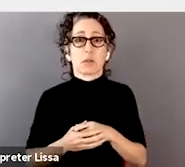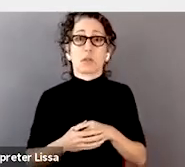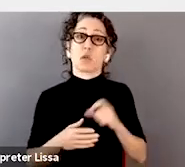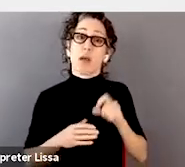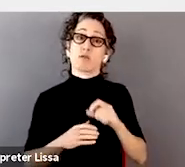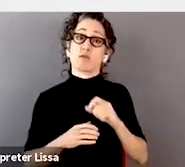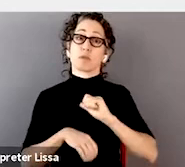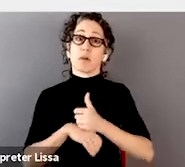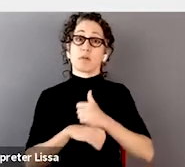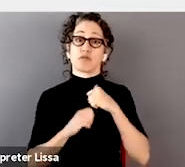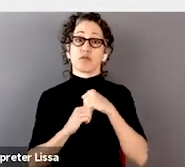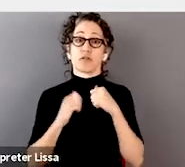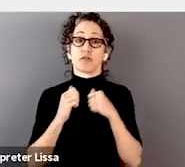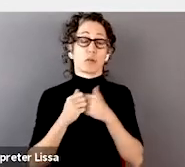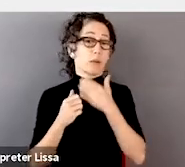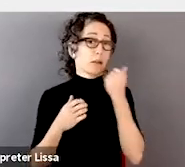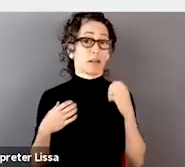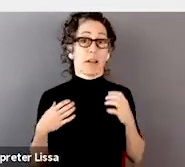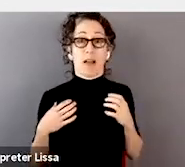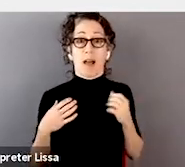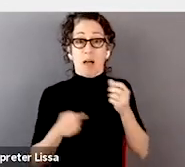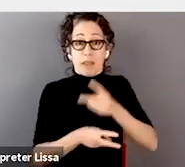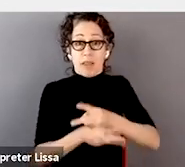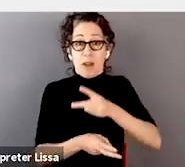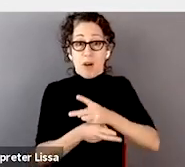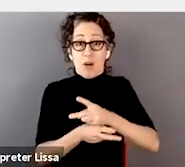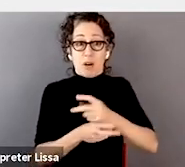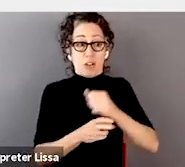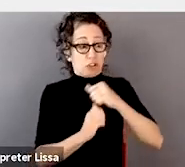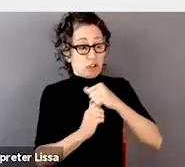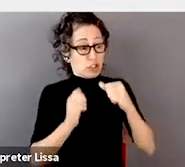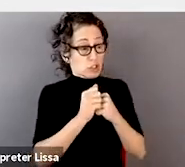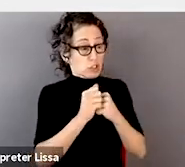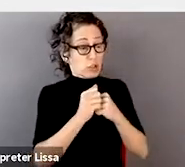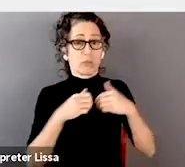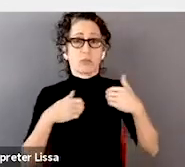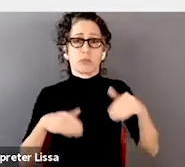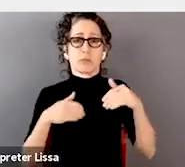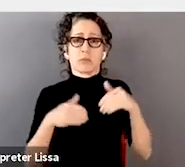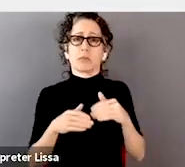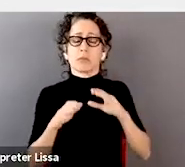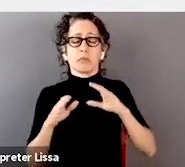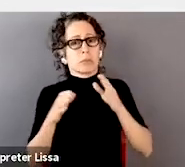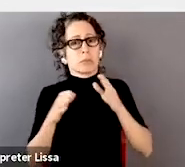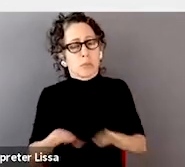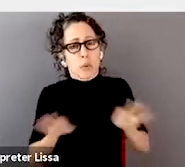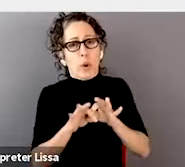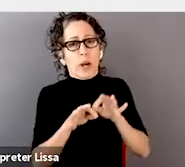it is so much more important than other areas. Everybody's heard about credit fairness